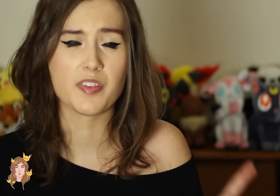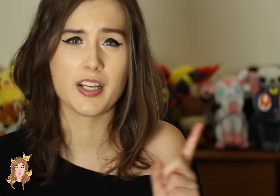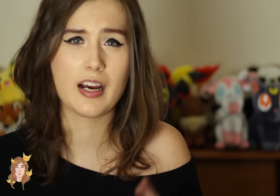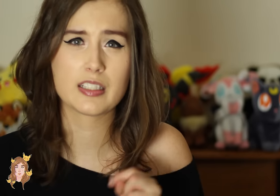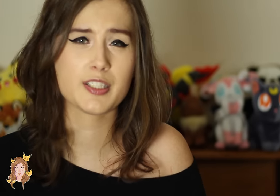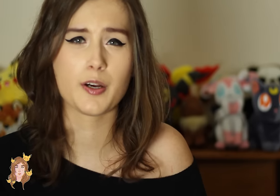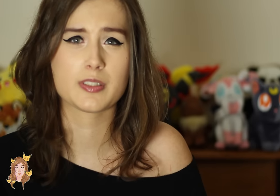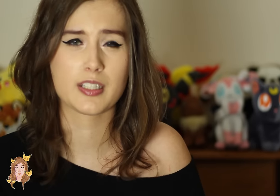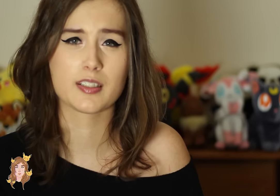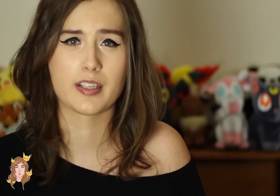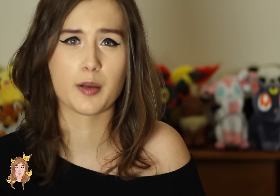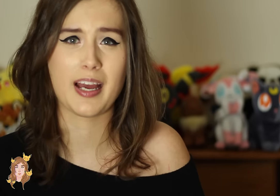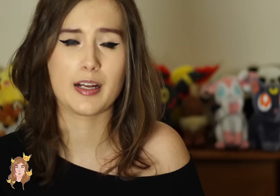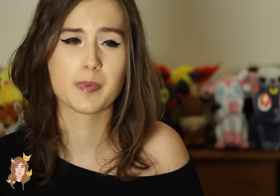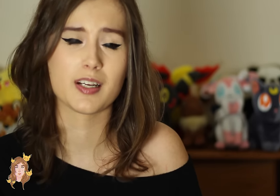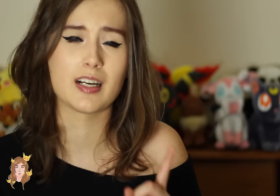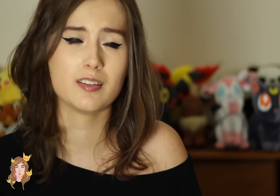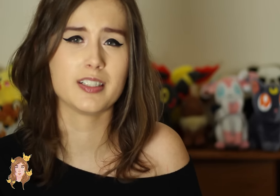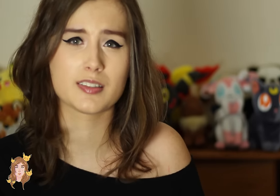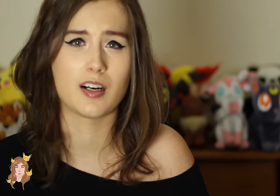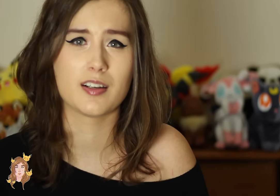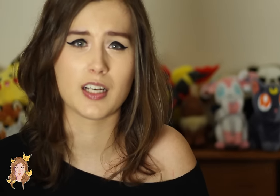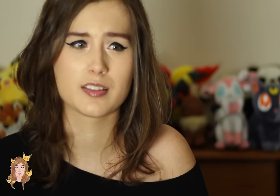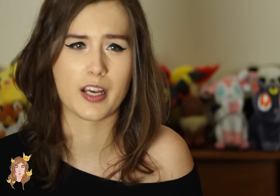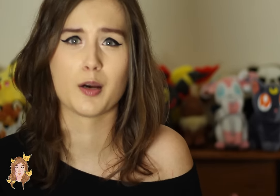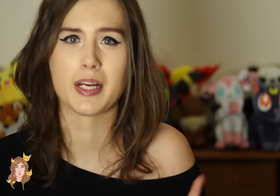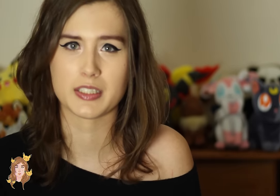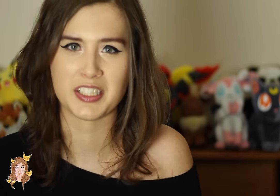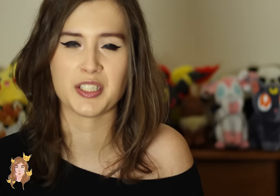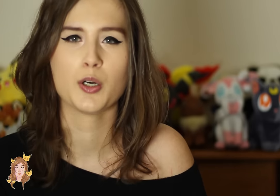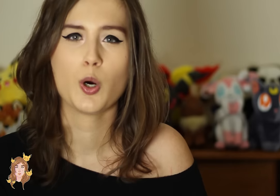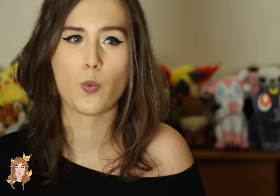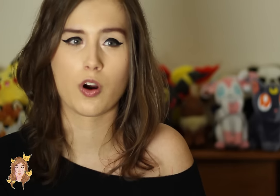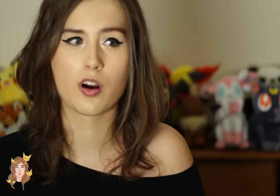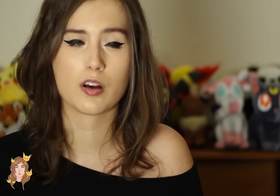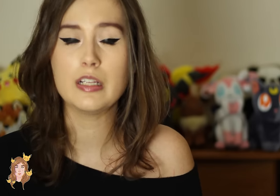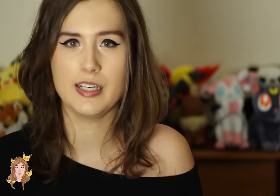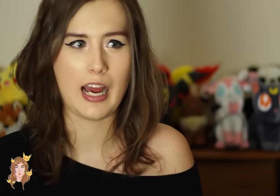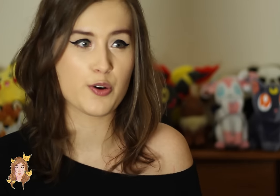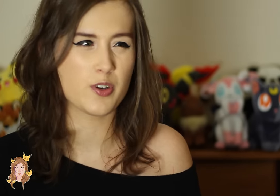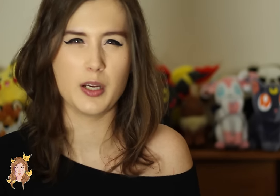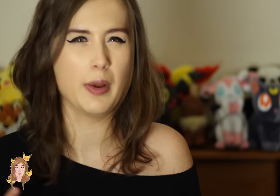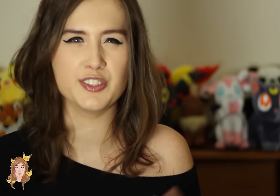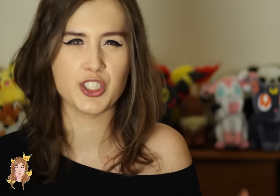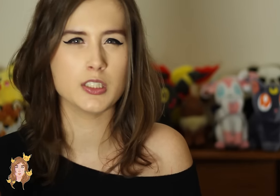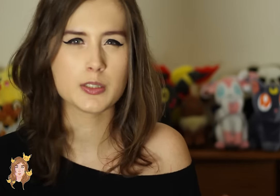But then Eileen goes to kick Sam’s ass because Eileen thought that Sam and Dean were the actual banshees.